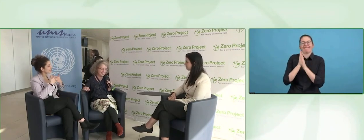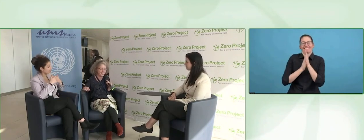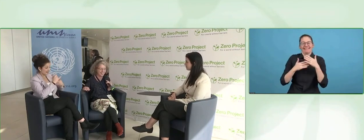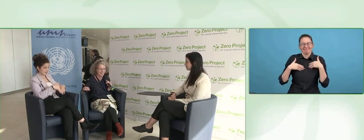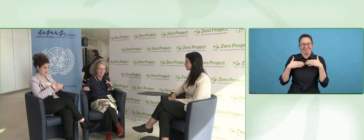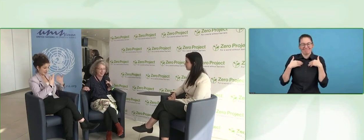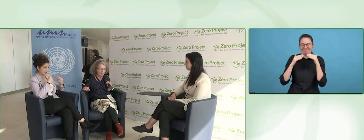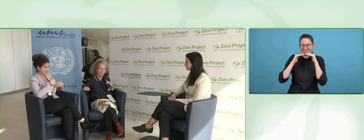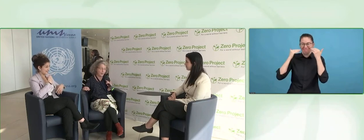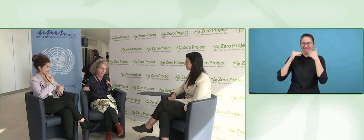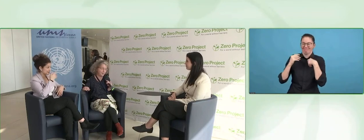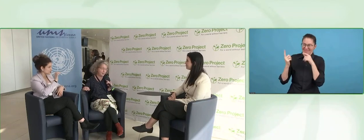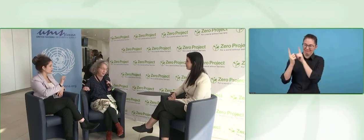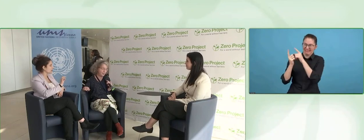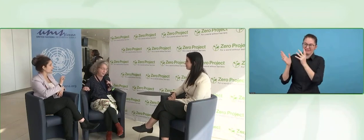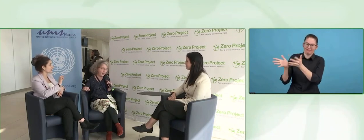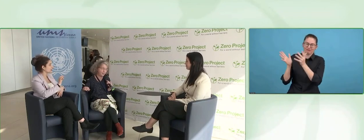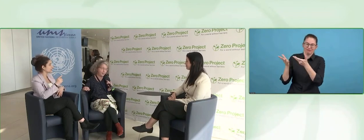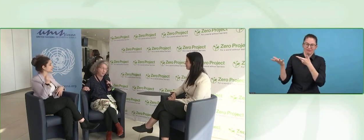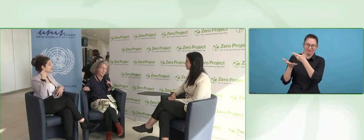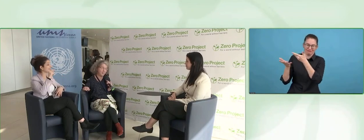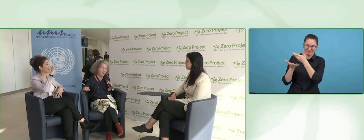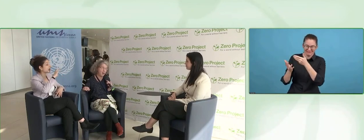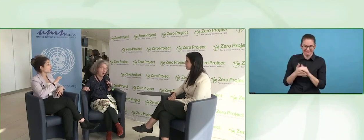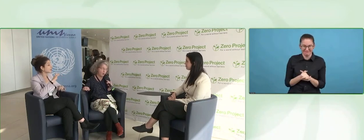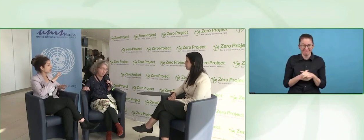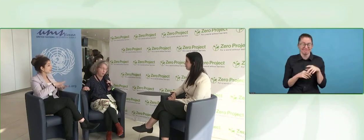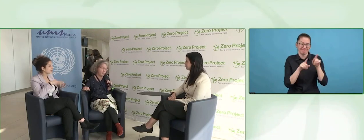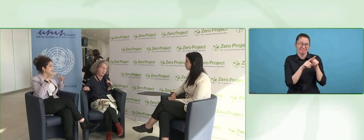When I came to the European Parliament, I was the only woman